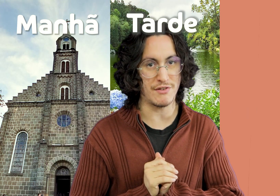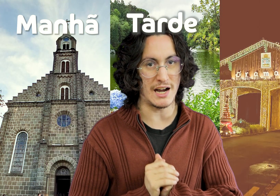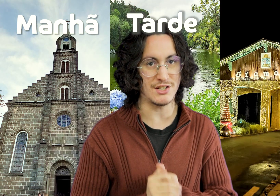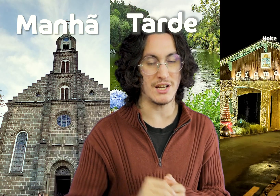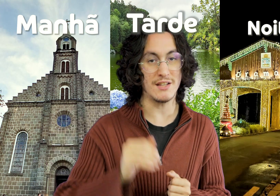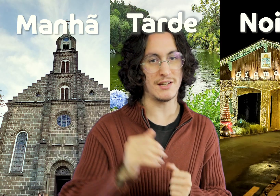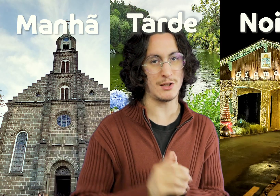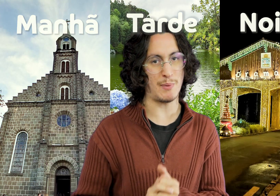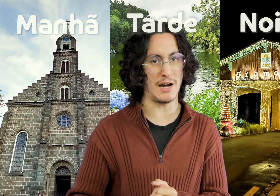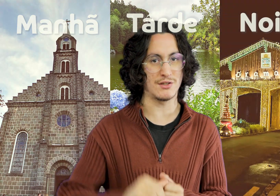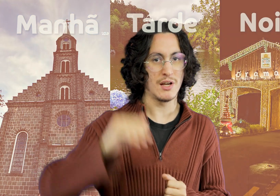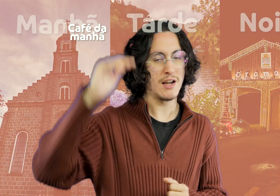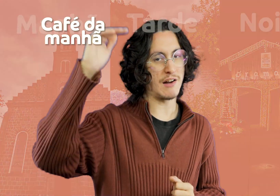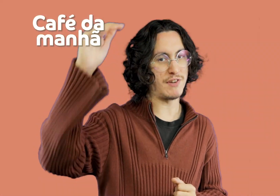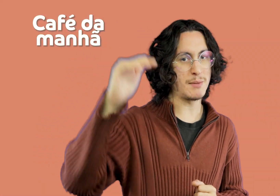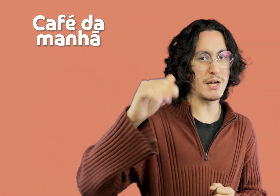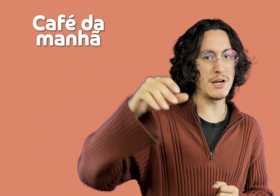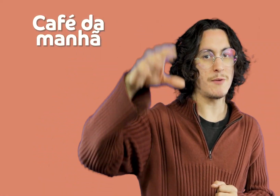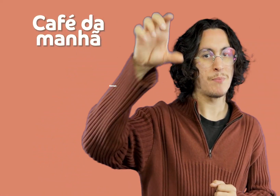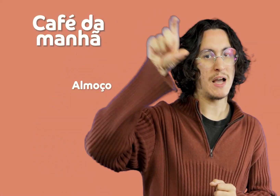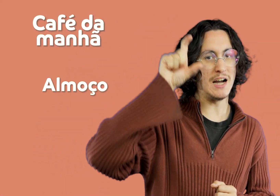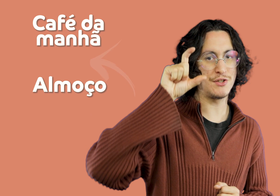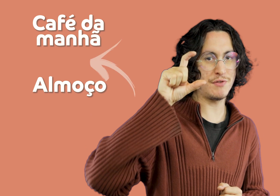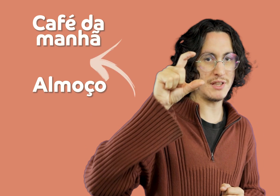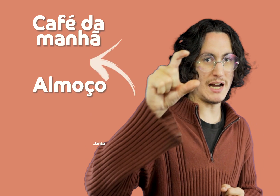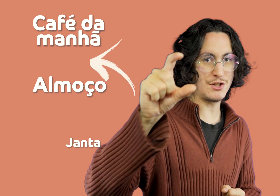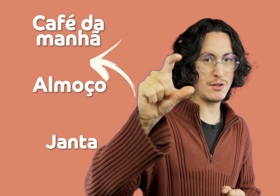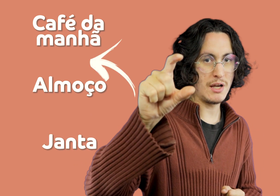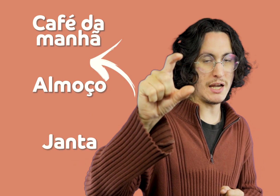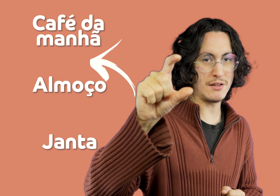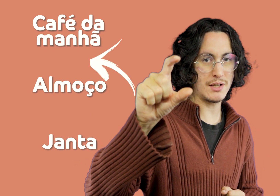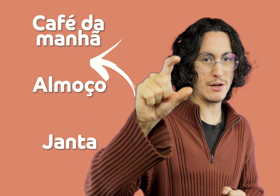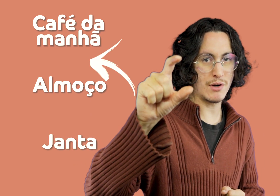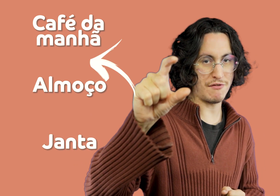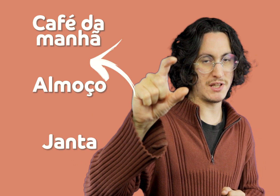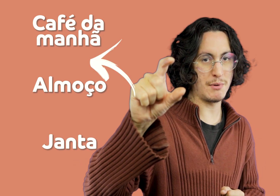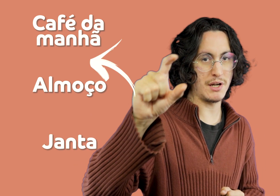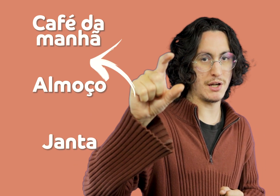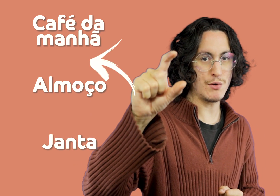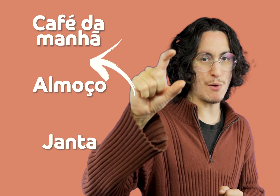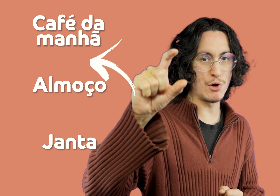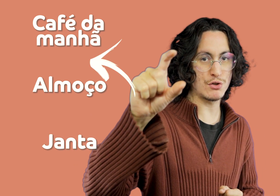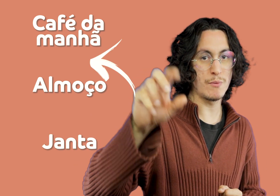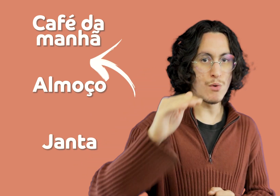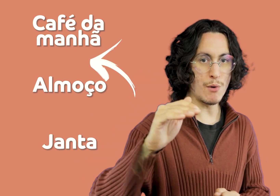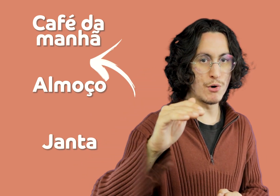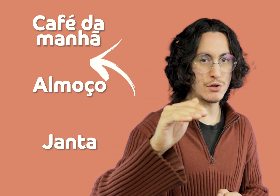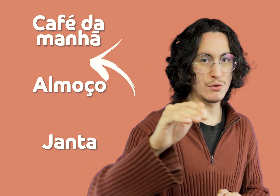day of your trip into 3 parts coffee breakfast activity between breakfast and lunch